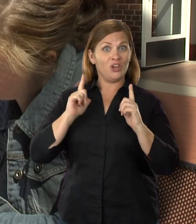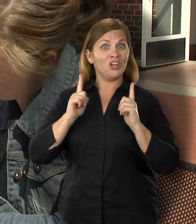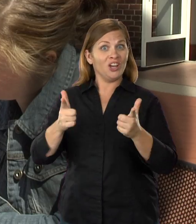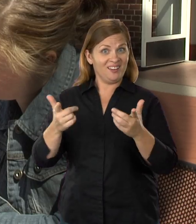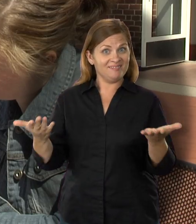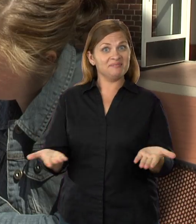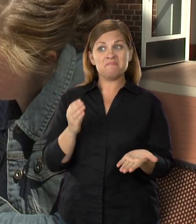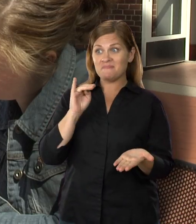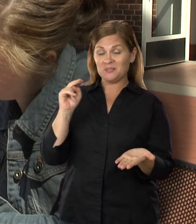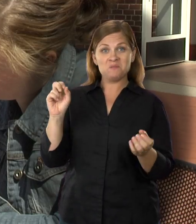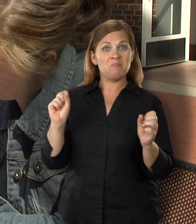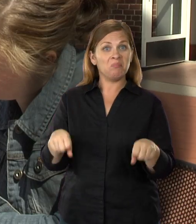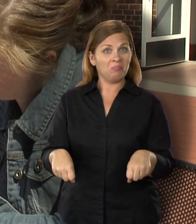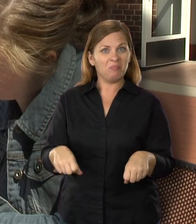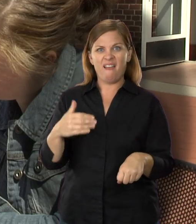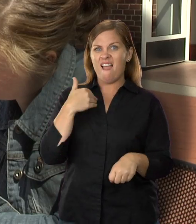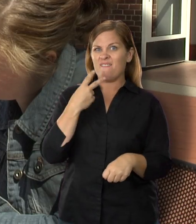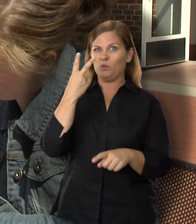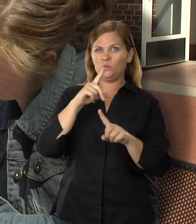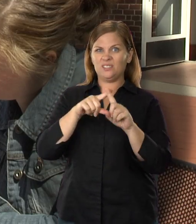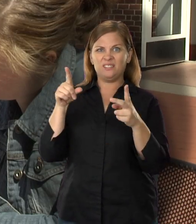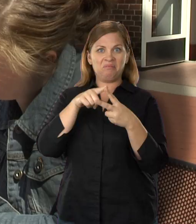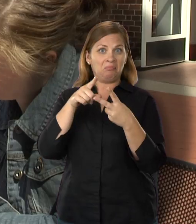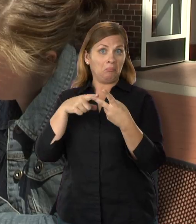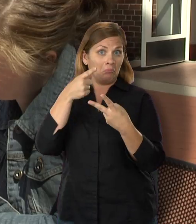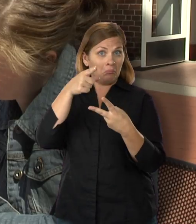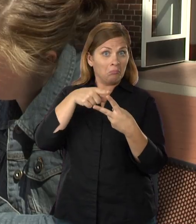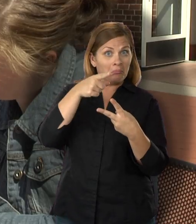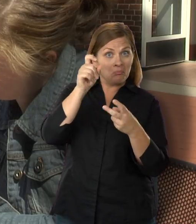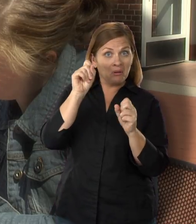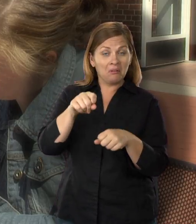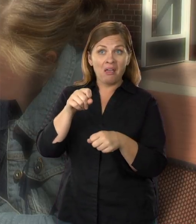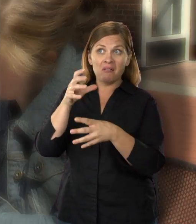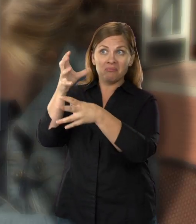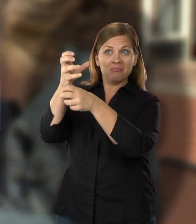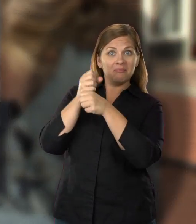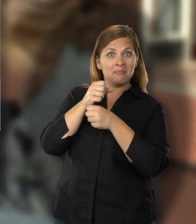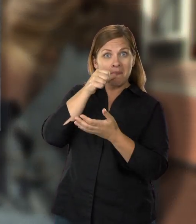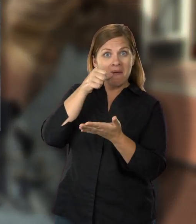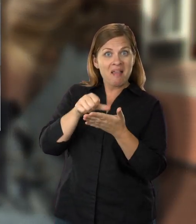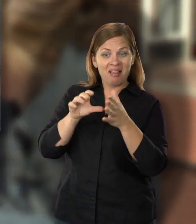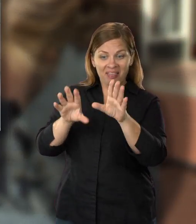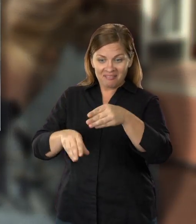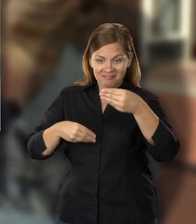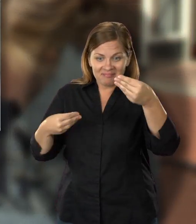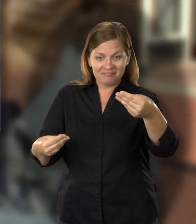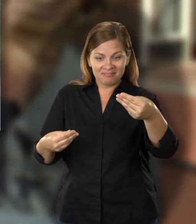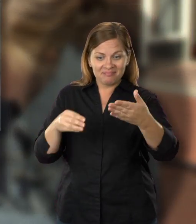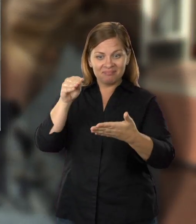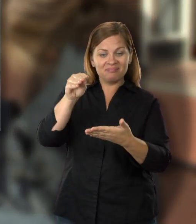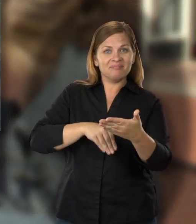There are two ways to vote early in Minnesota. You can have a ballot mailed to you.